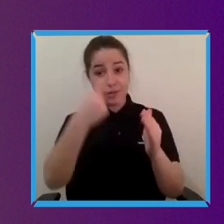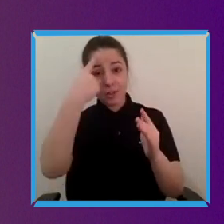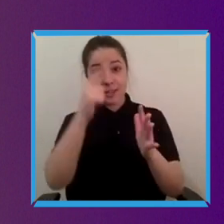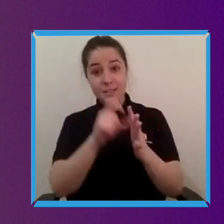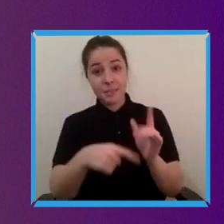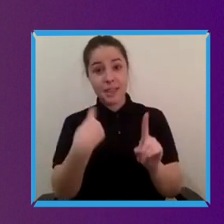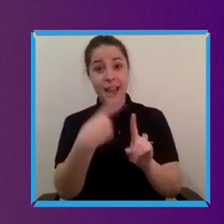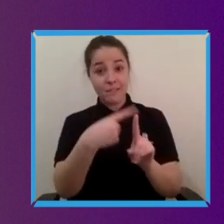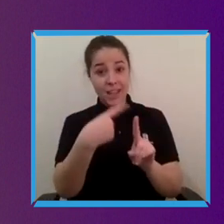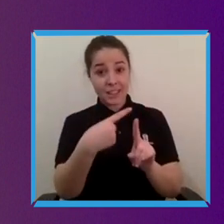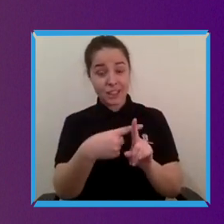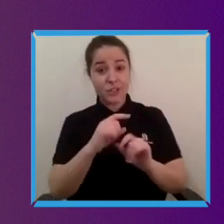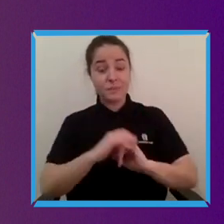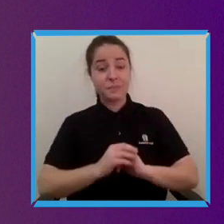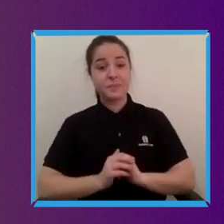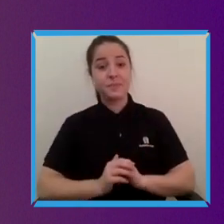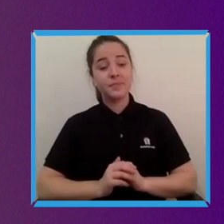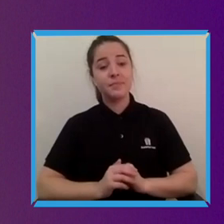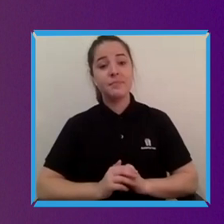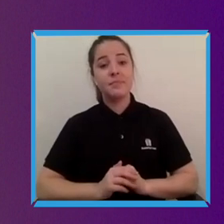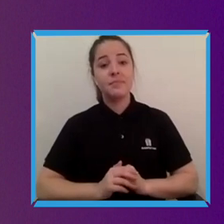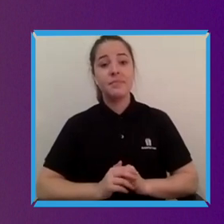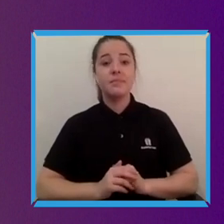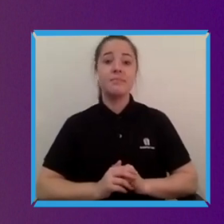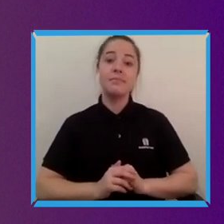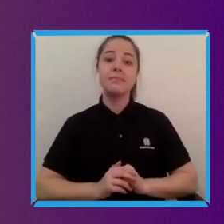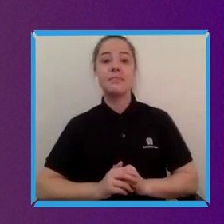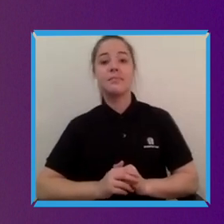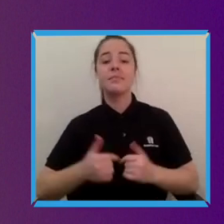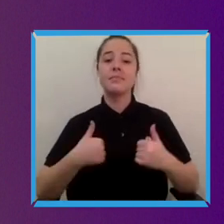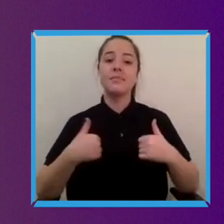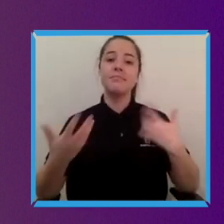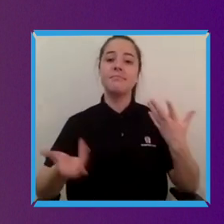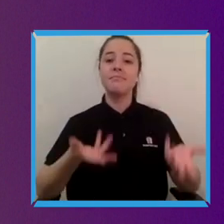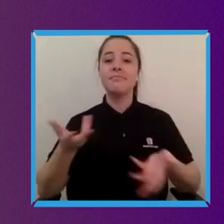Srin: Um I'm just sort of a slightly sort of philosophical level I think it sort of